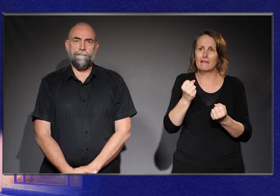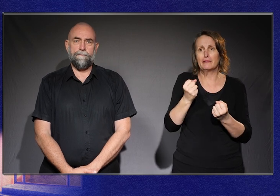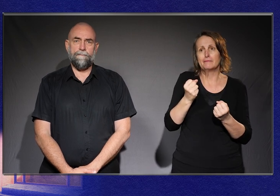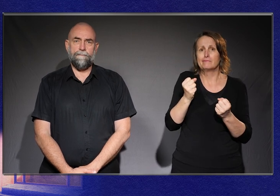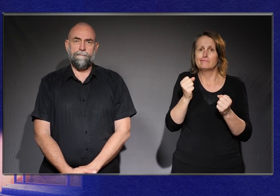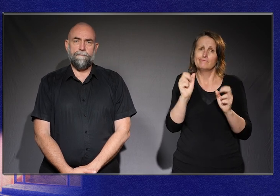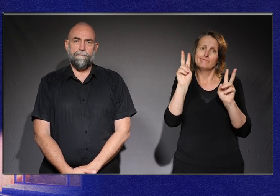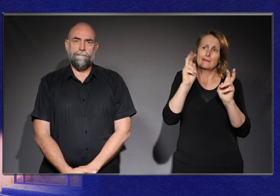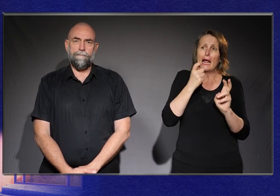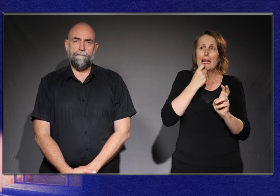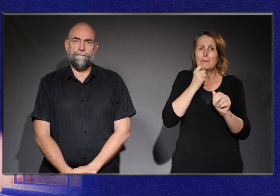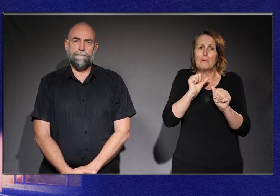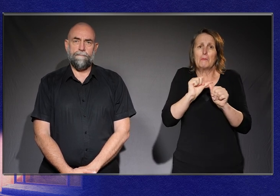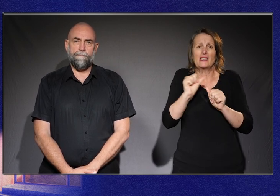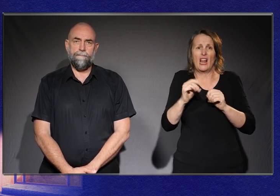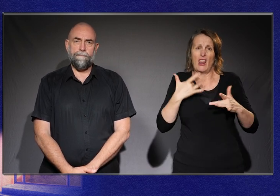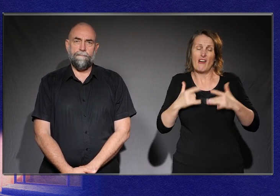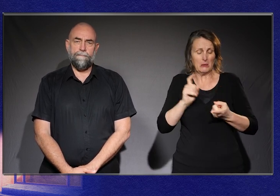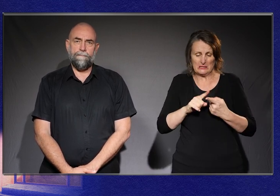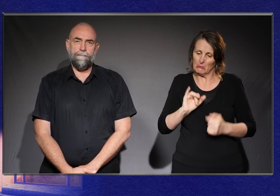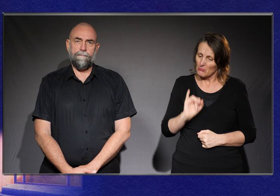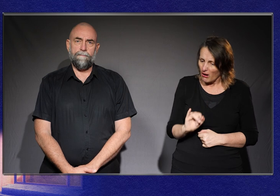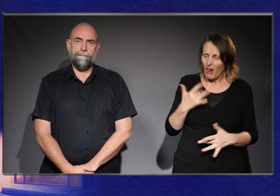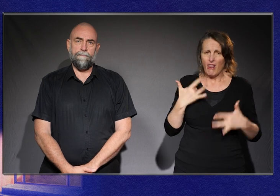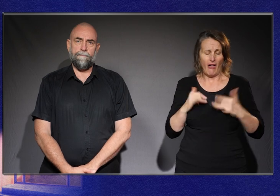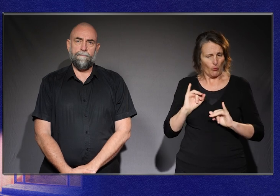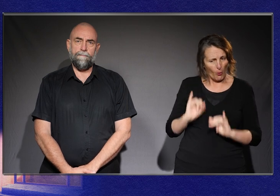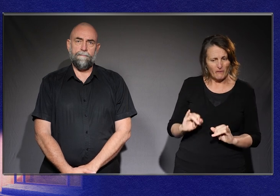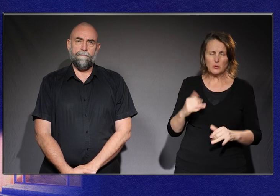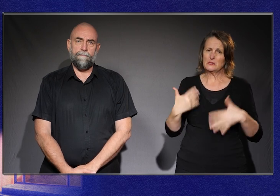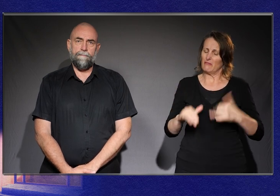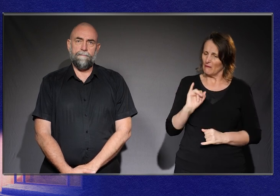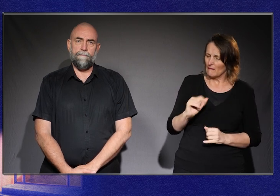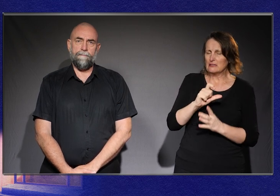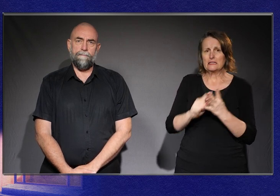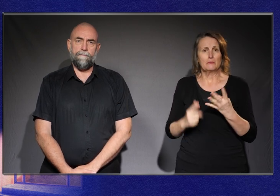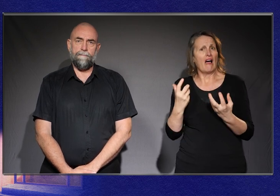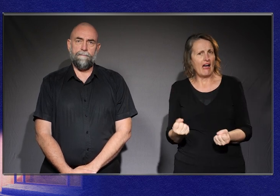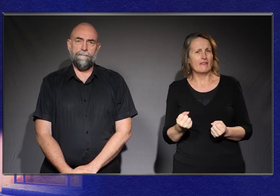better life, but they'll still have this terrible affliction hanging around their neck kind of thing.